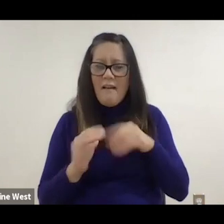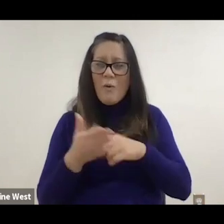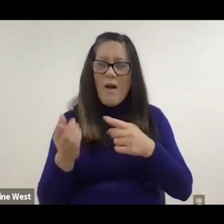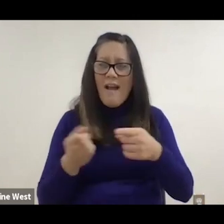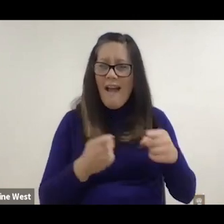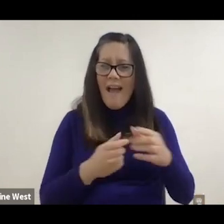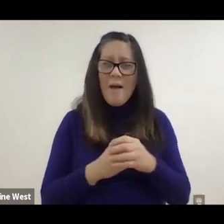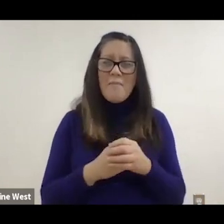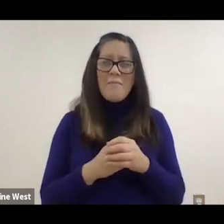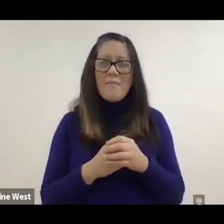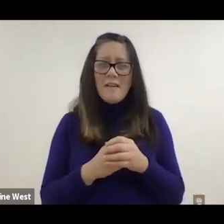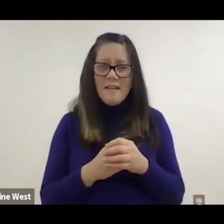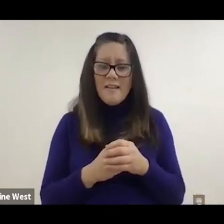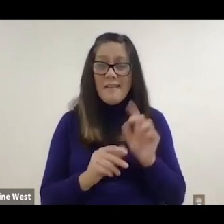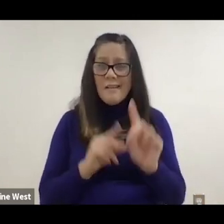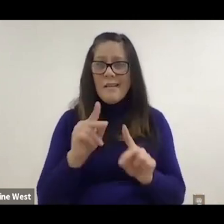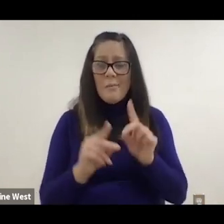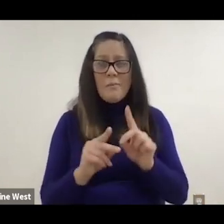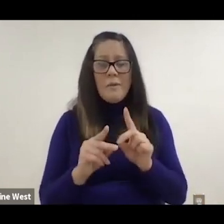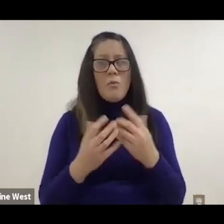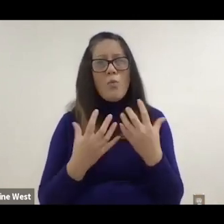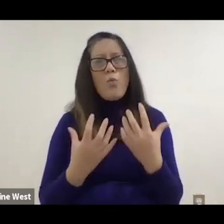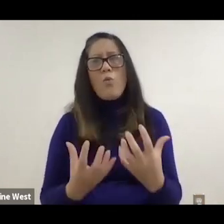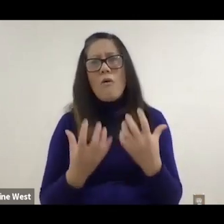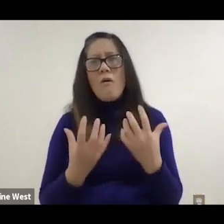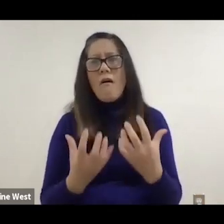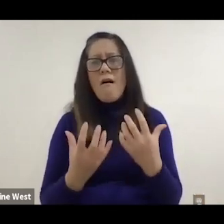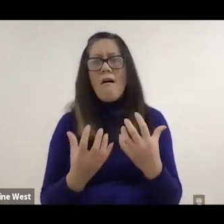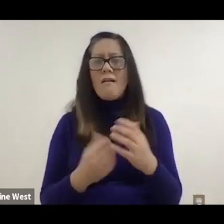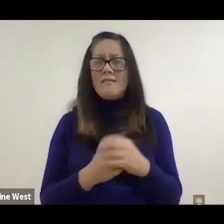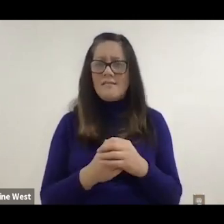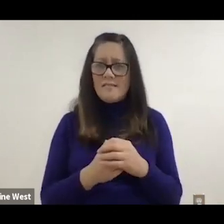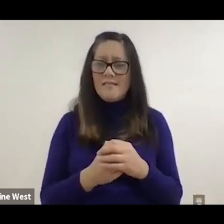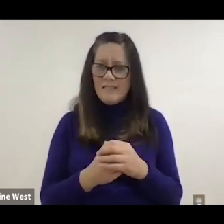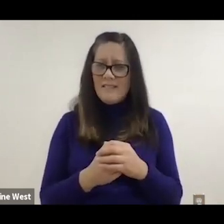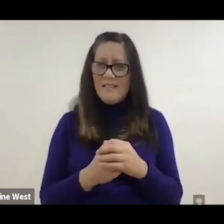Was there was this huge pent up demand of people who were dependent